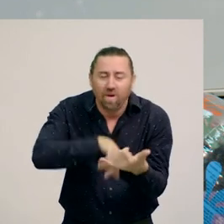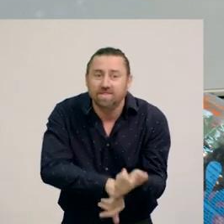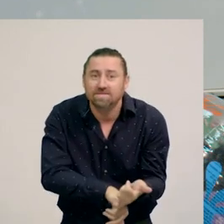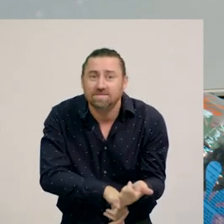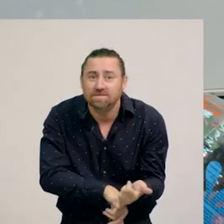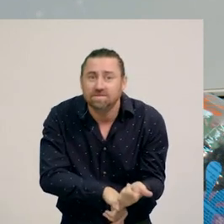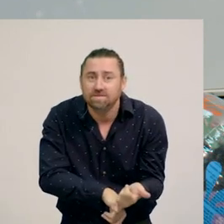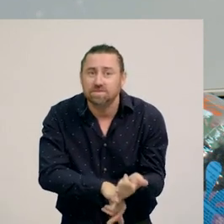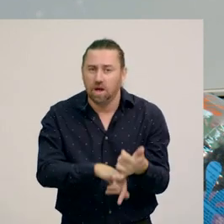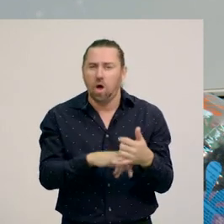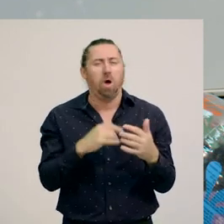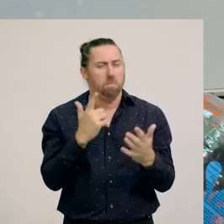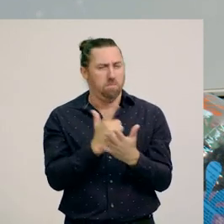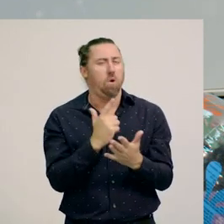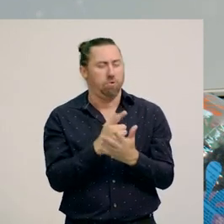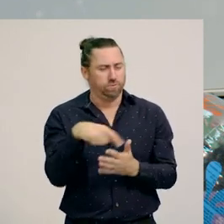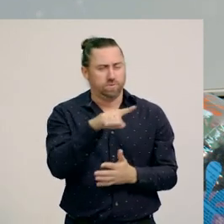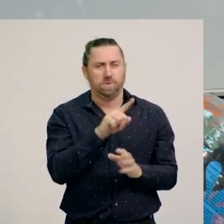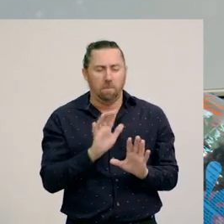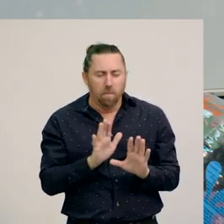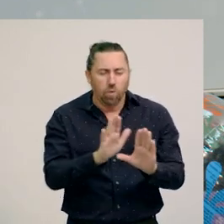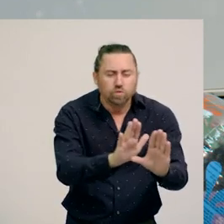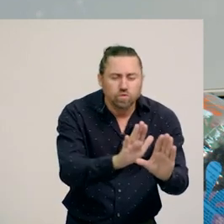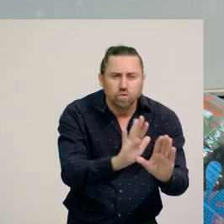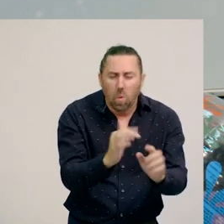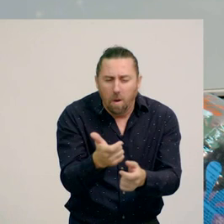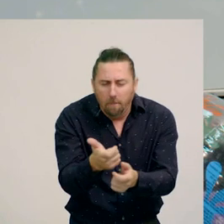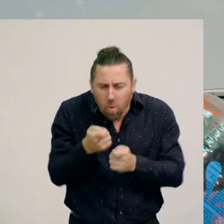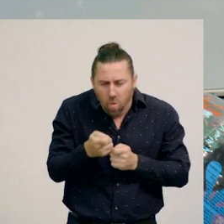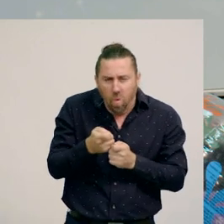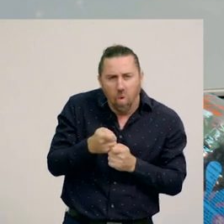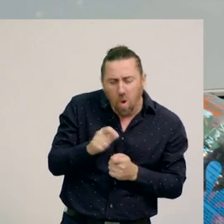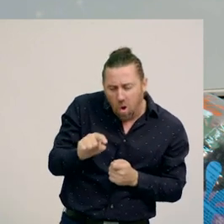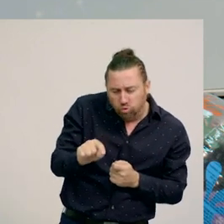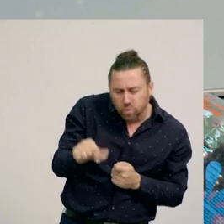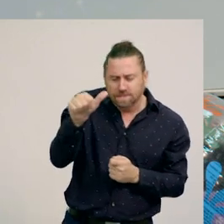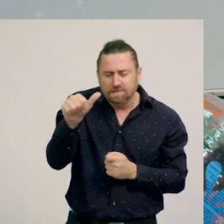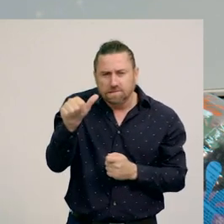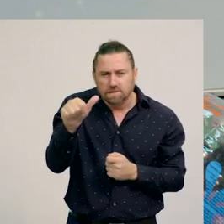We know that many toys use pushes, or pulls, or twists.